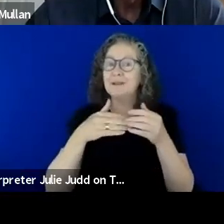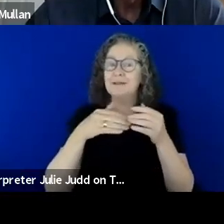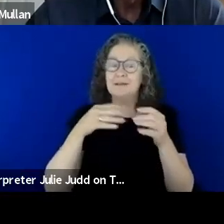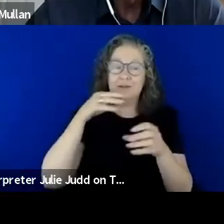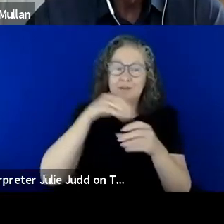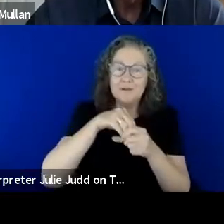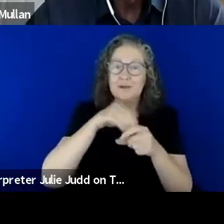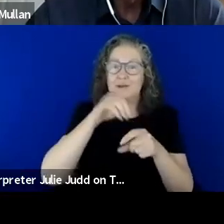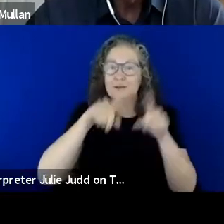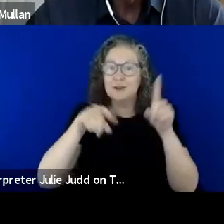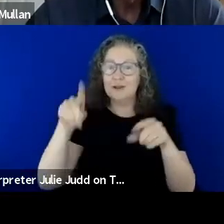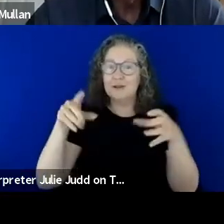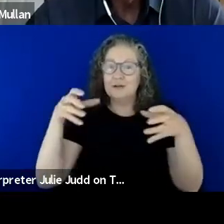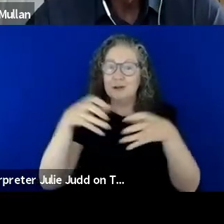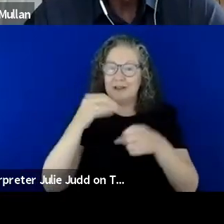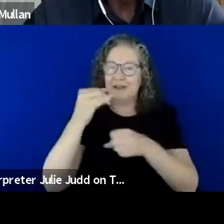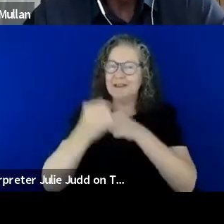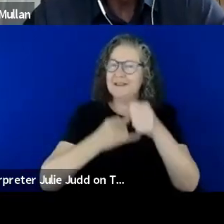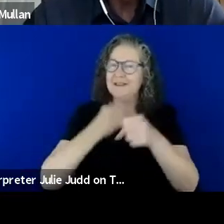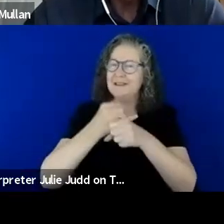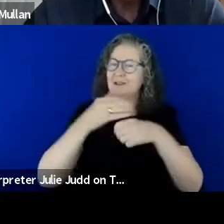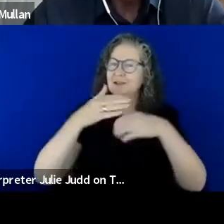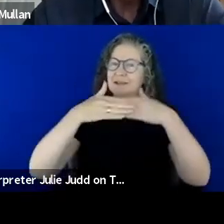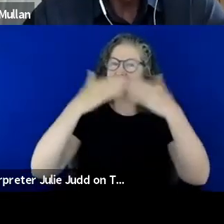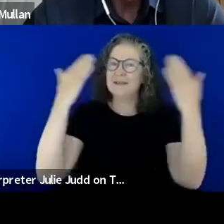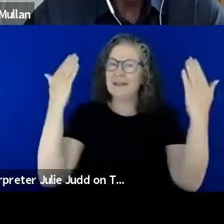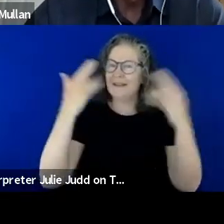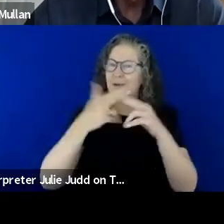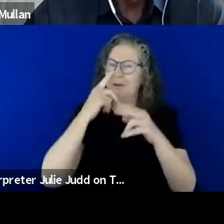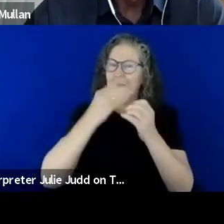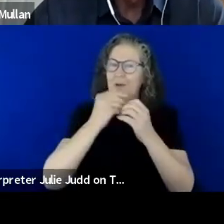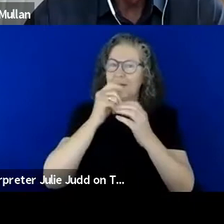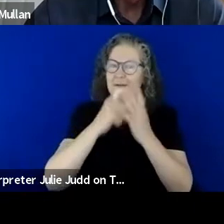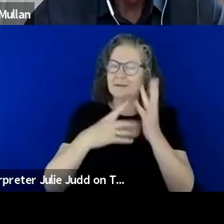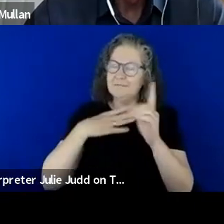for people with disability event, titled Working towards an accessible Emergency Management sector